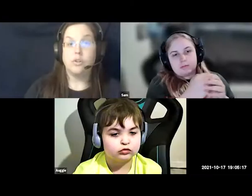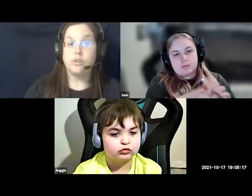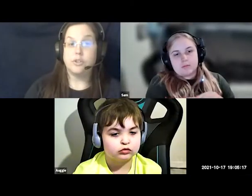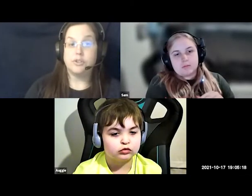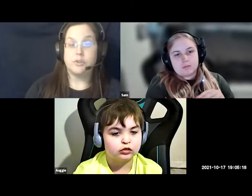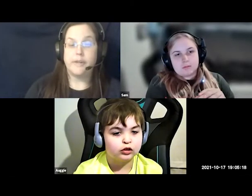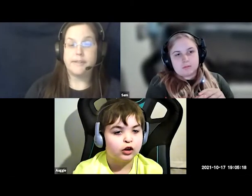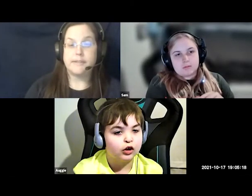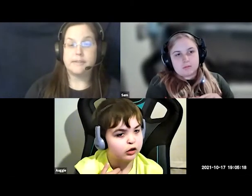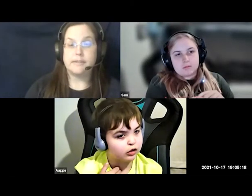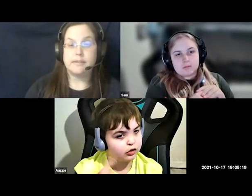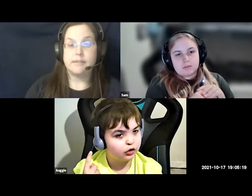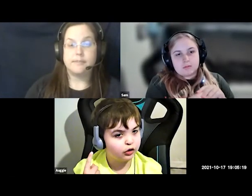good choice good